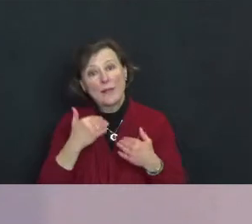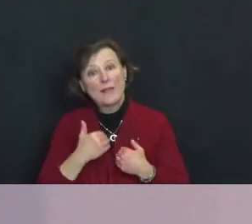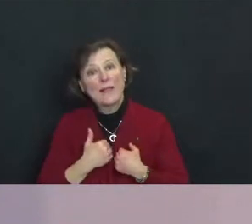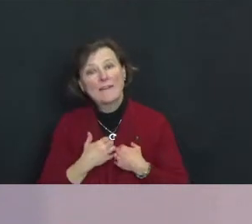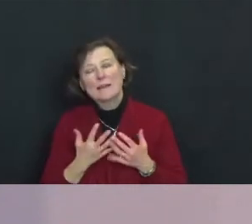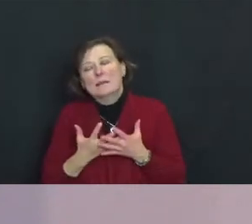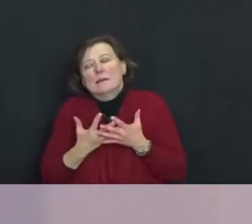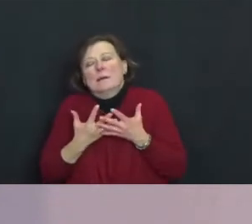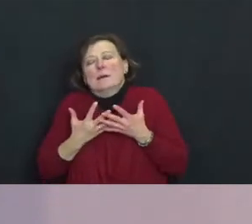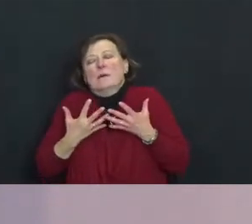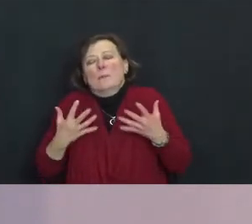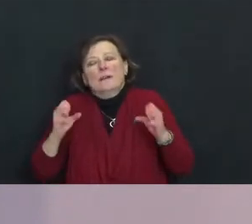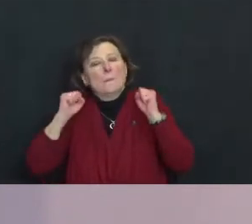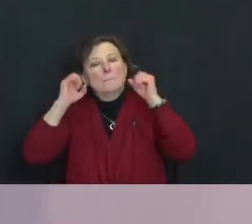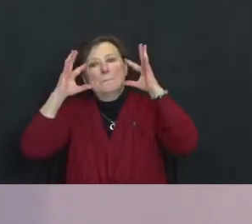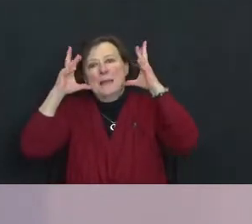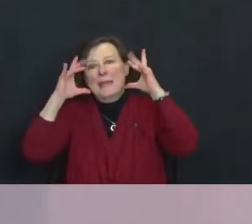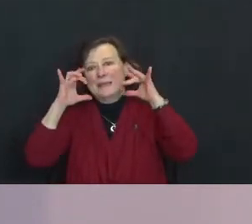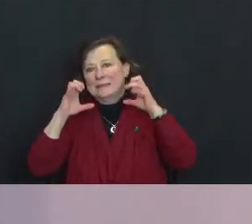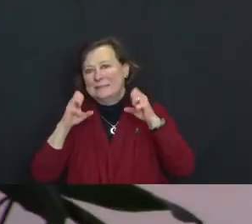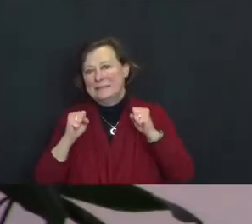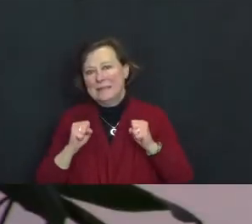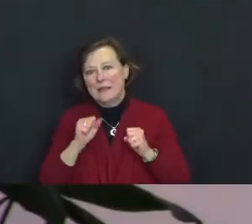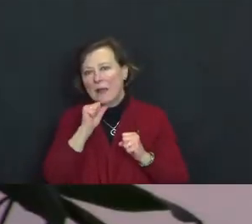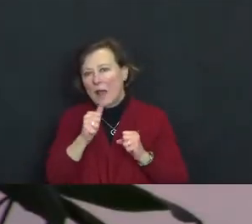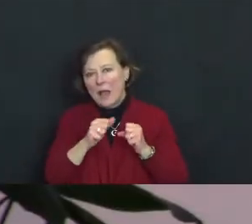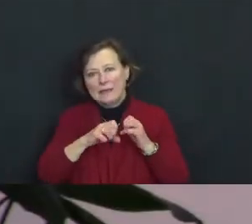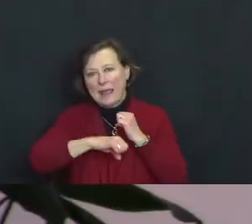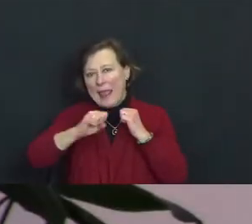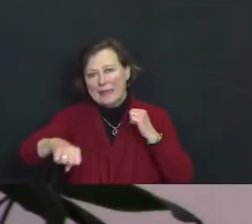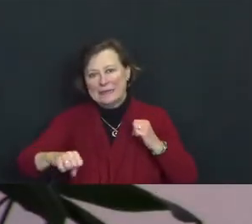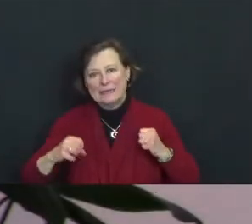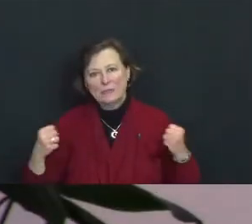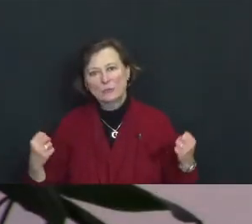amazing unending.